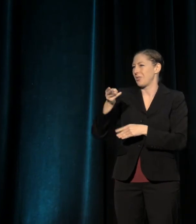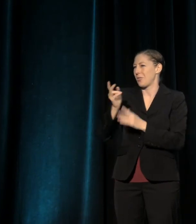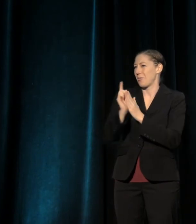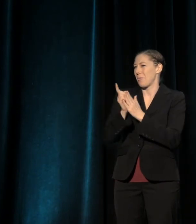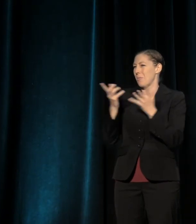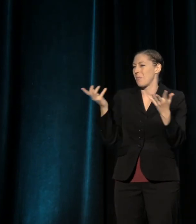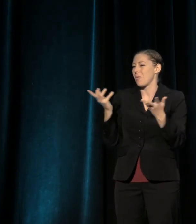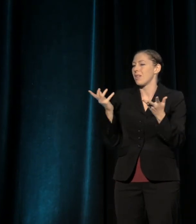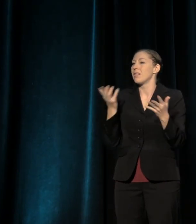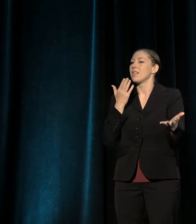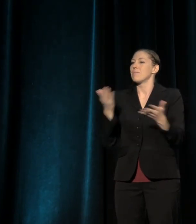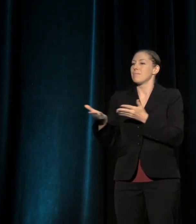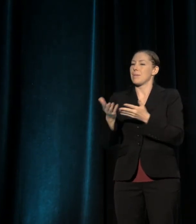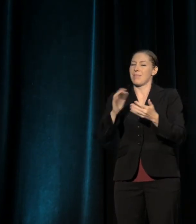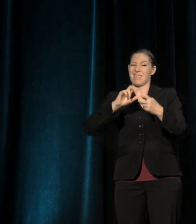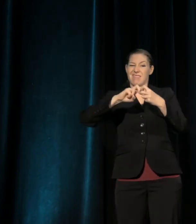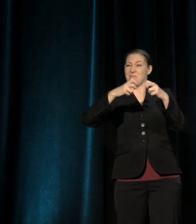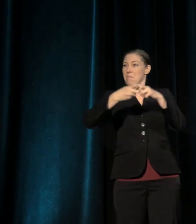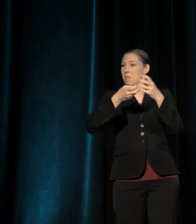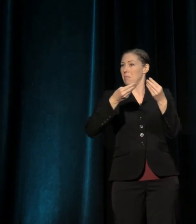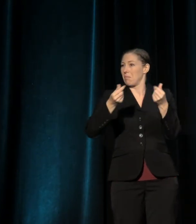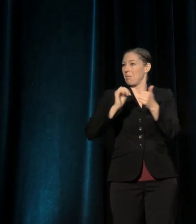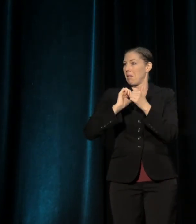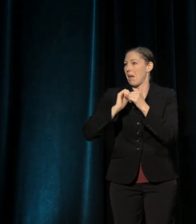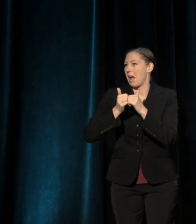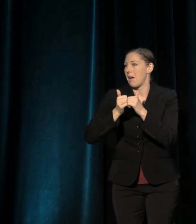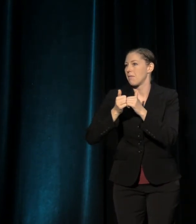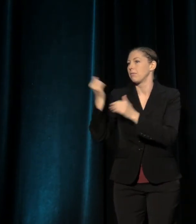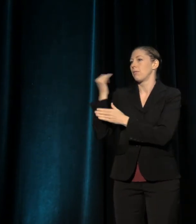That art can be the remedy to the orientation towards death.